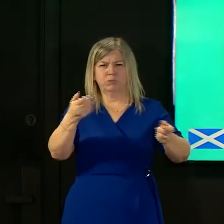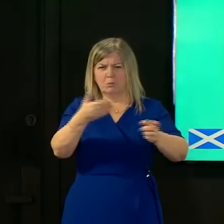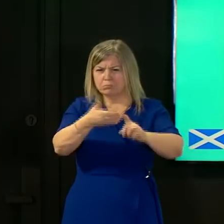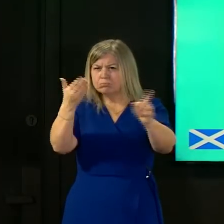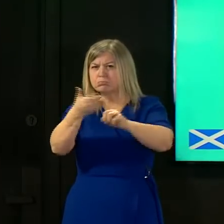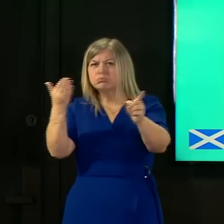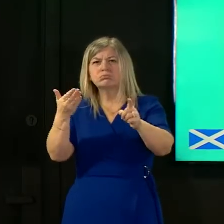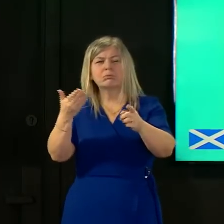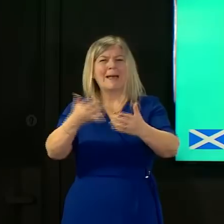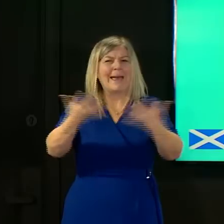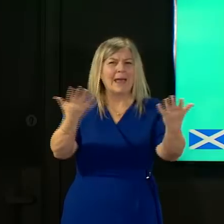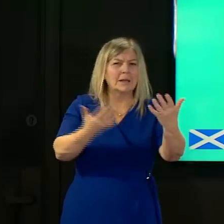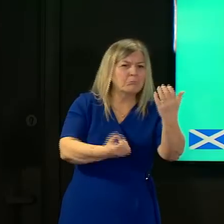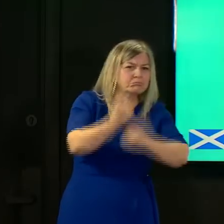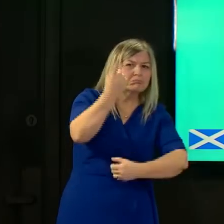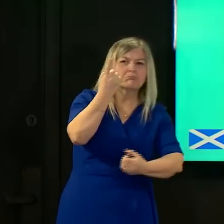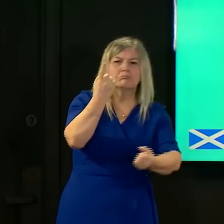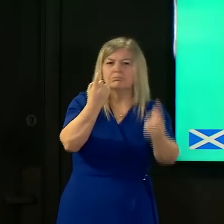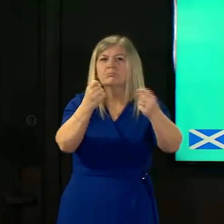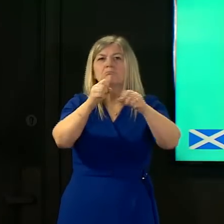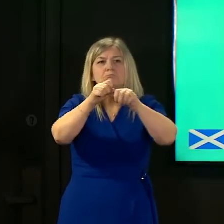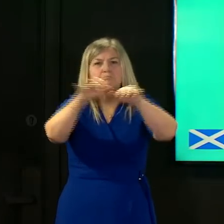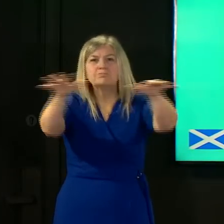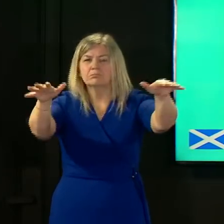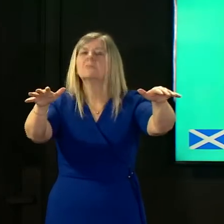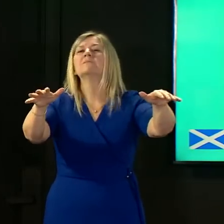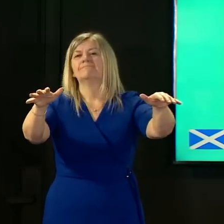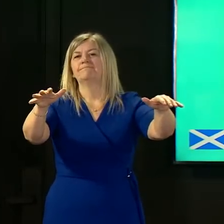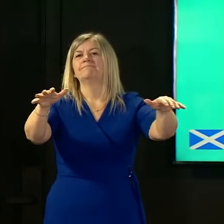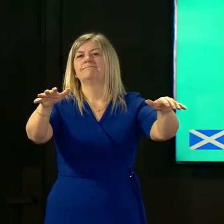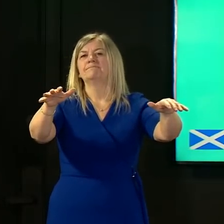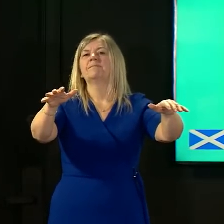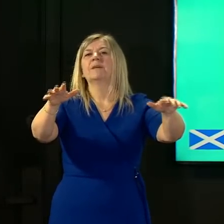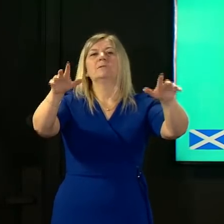to make sure that all steps have been taken to try to root that out isolate people